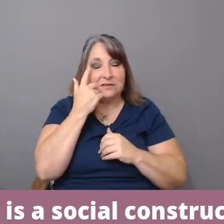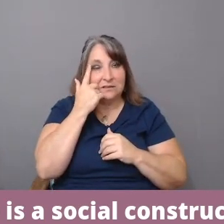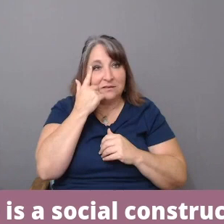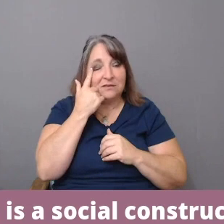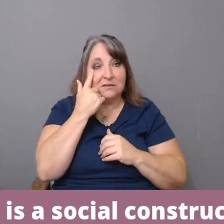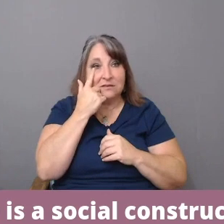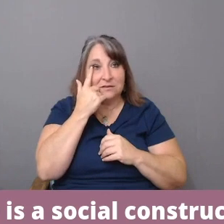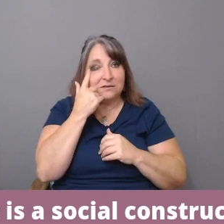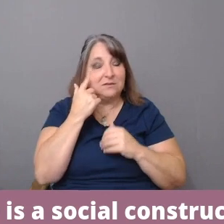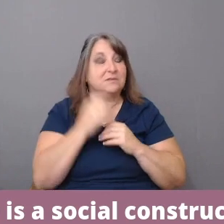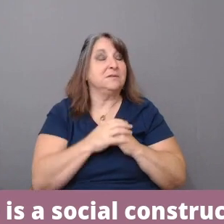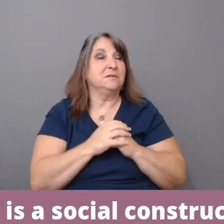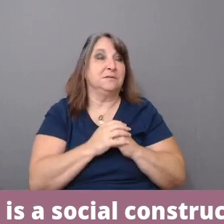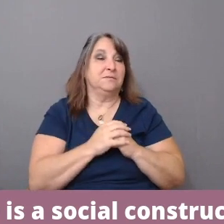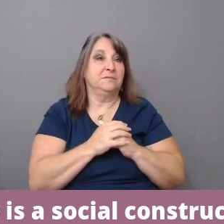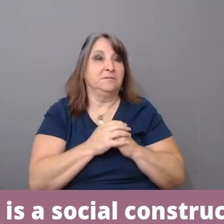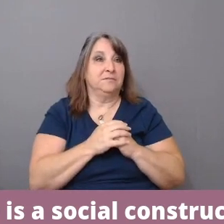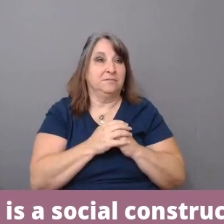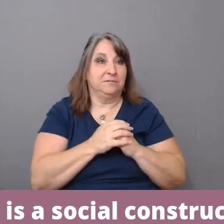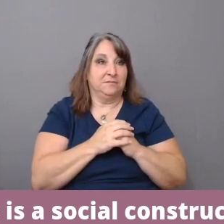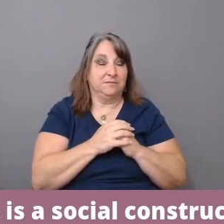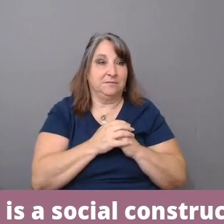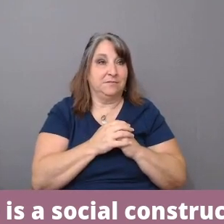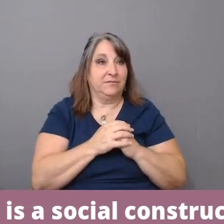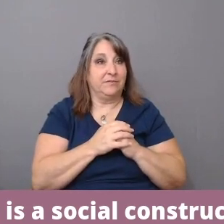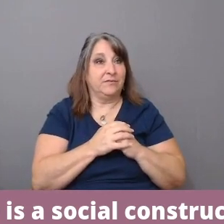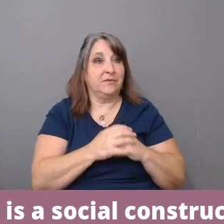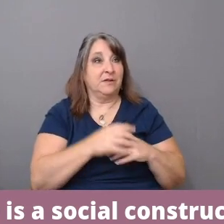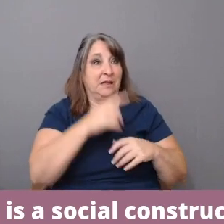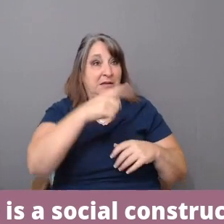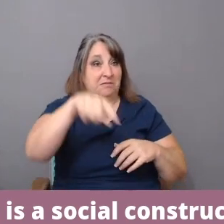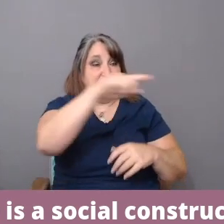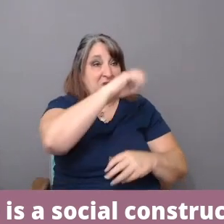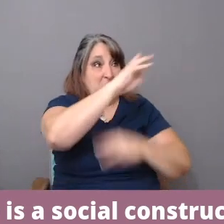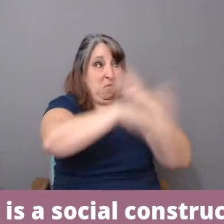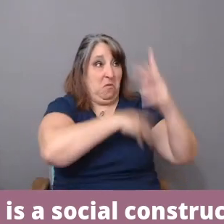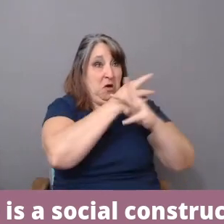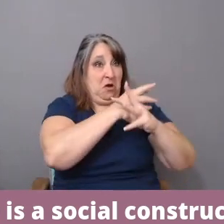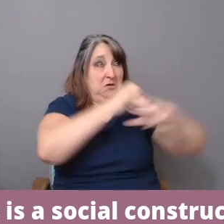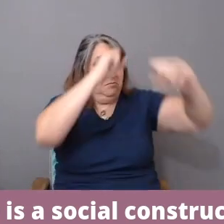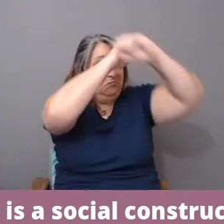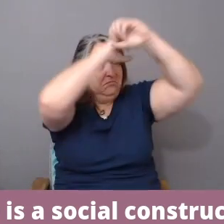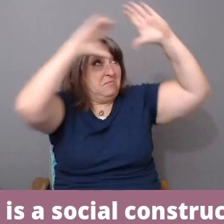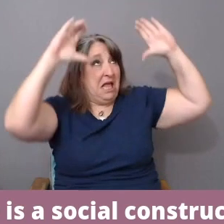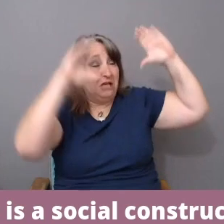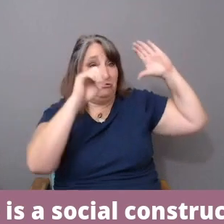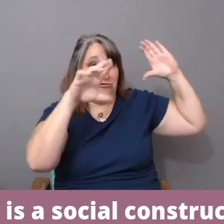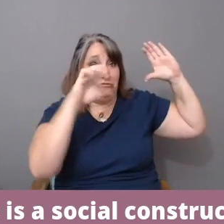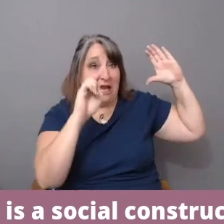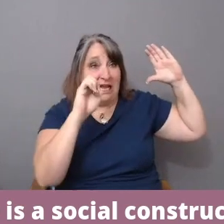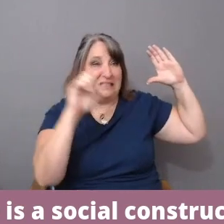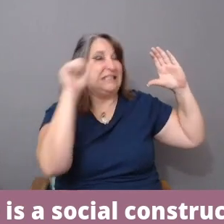As long as a society imagines race and any form of division